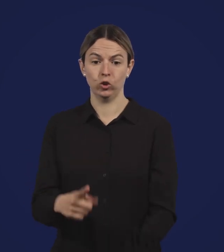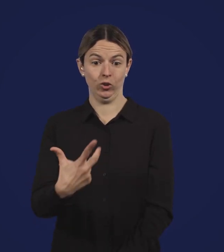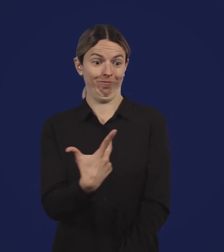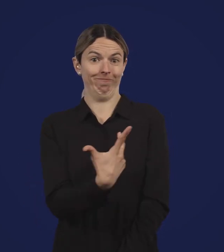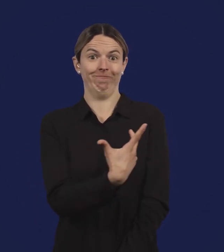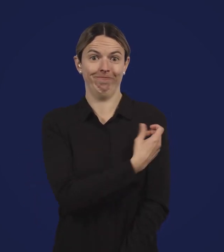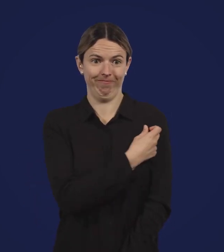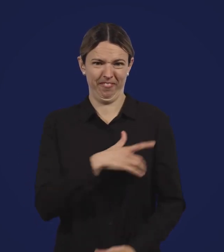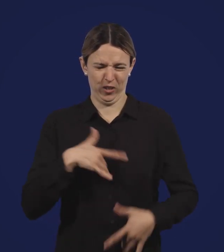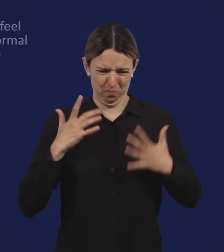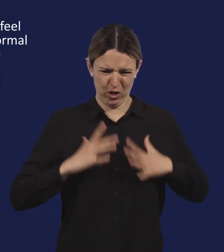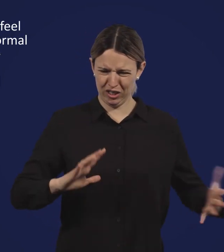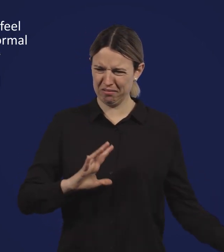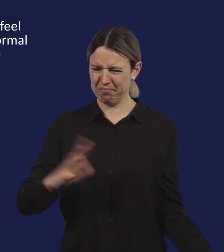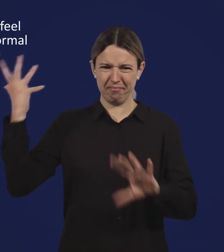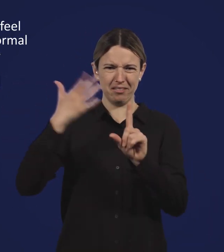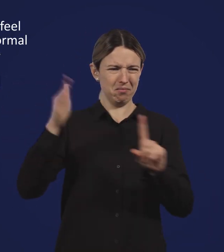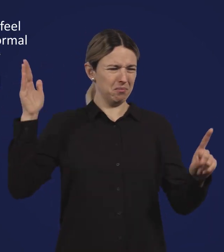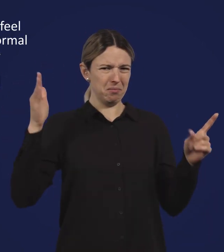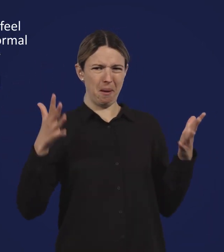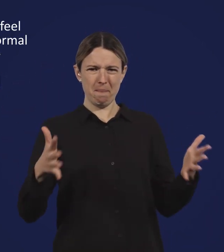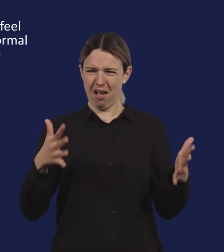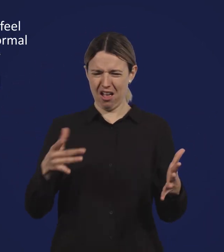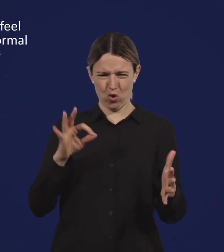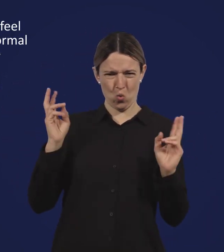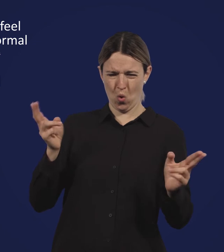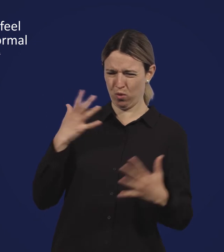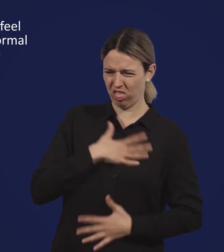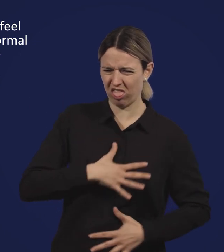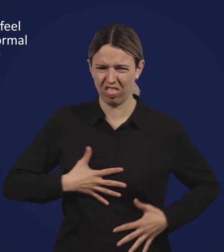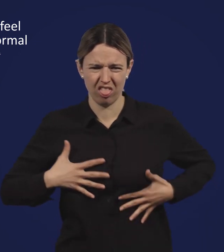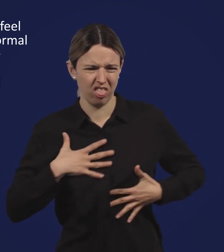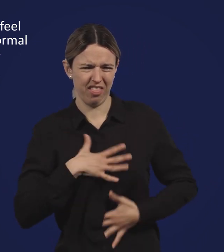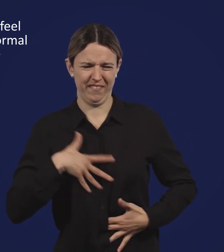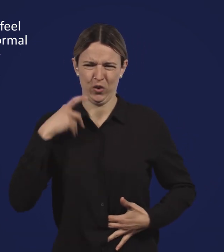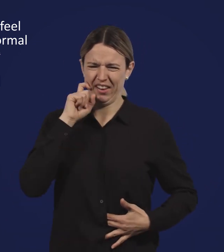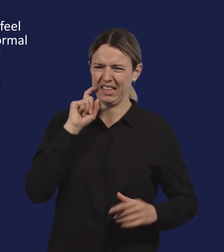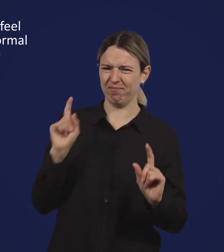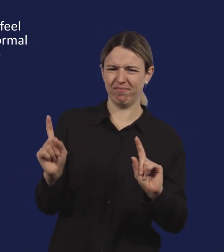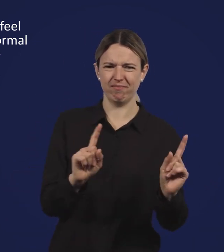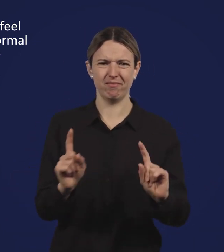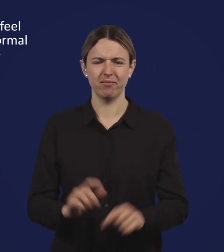Any reaction that you consider severe or unexpected;